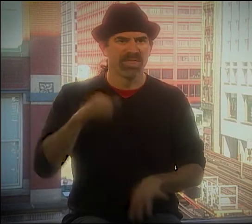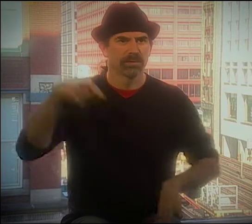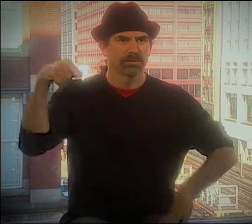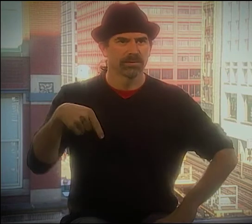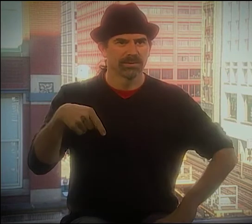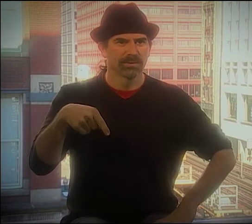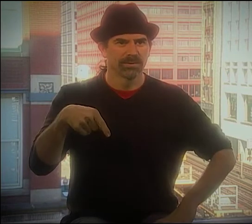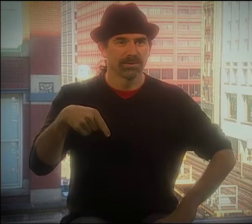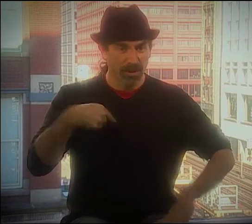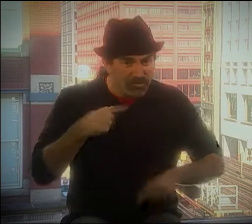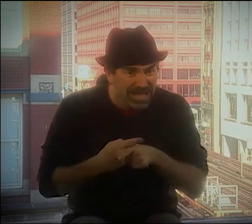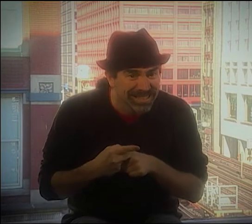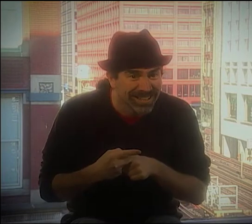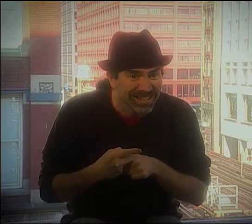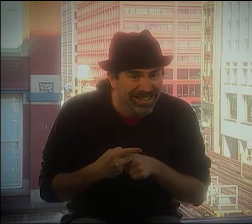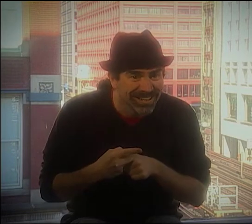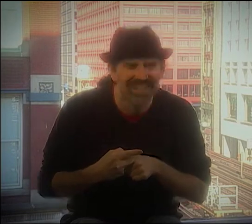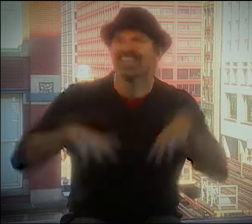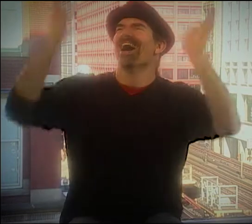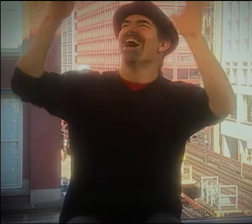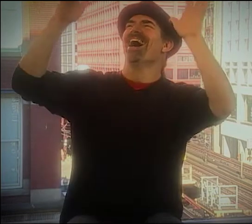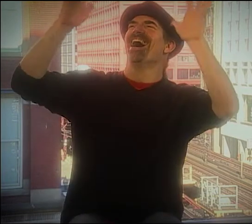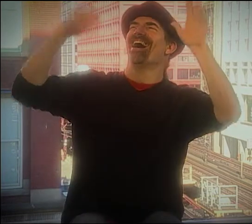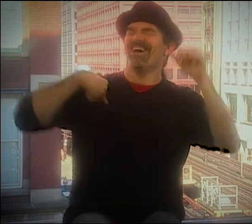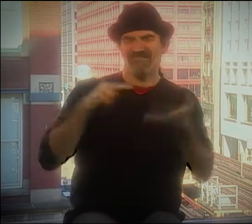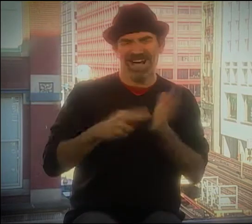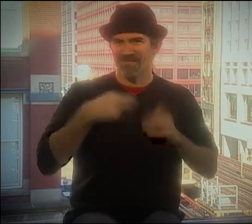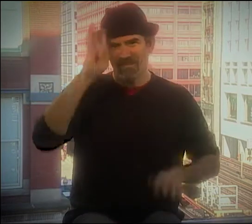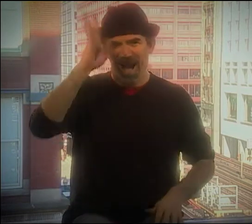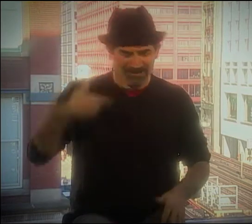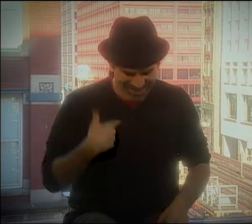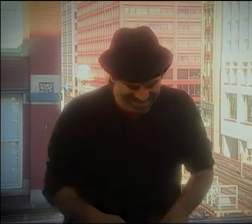IS THAT THE FIRST POEM? WHAT? OH!